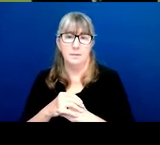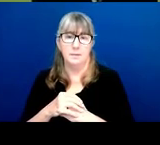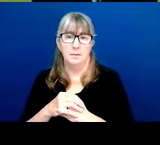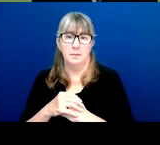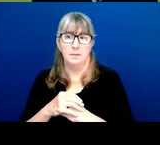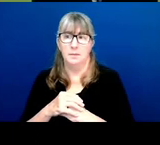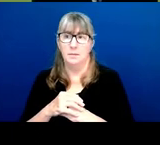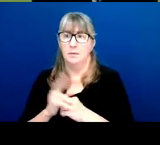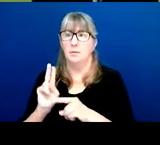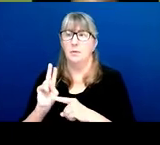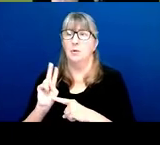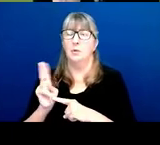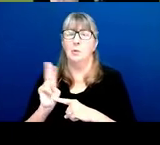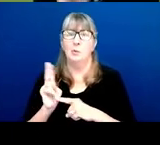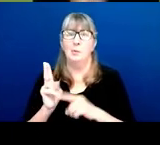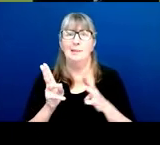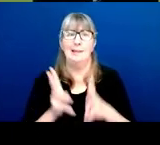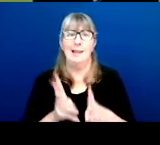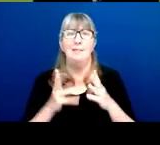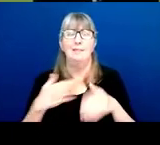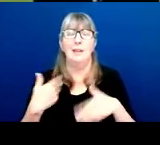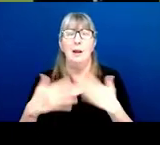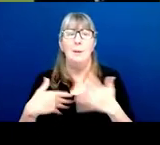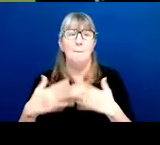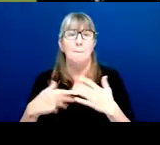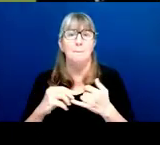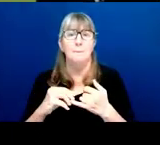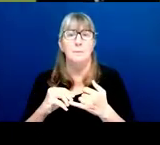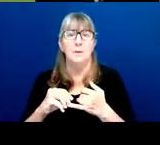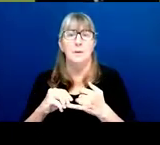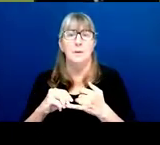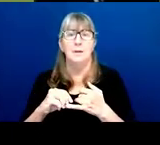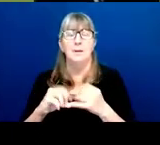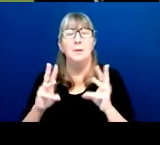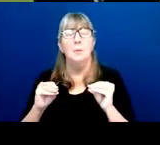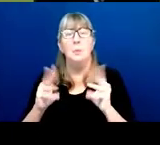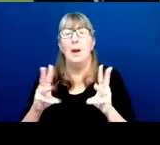Two minutes late, so this is going to be the last question.